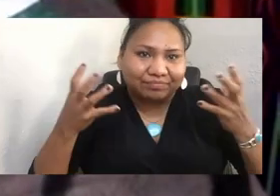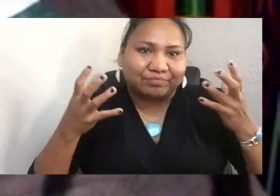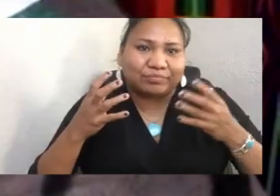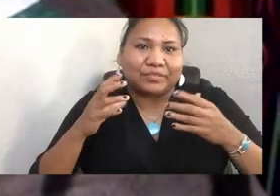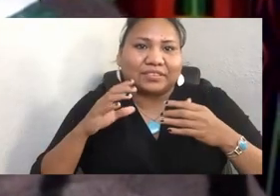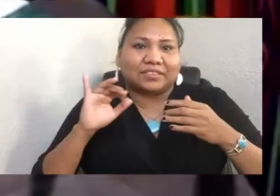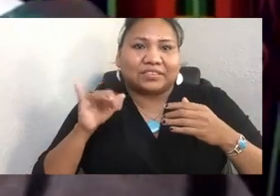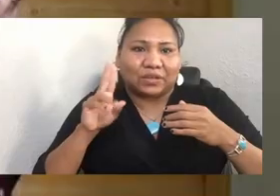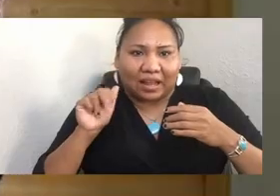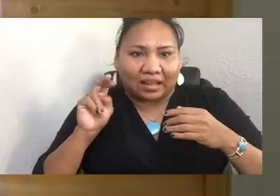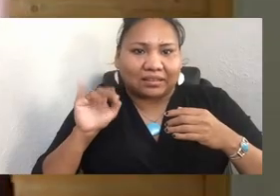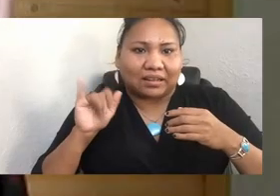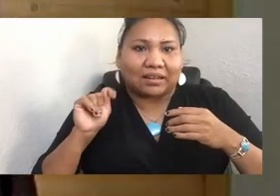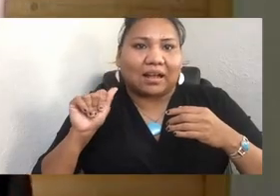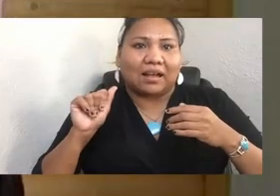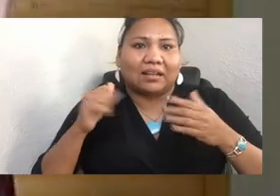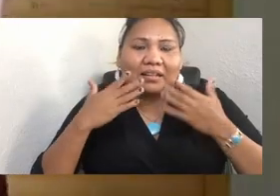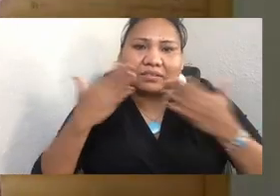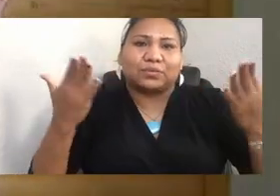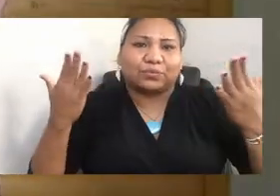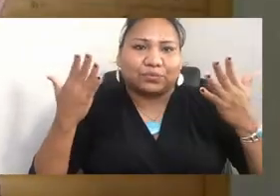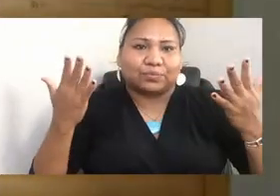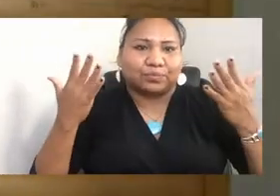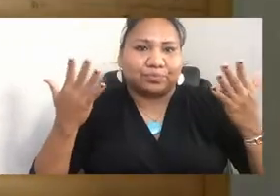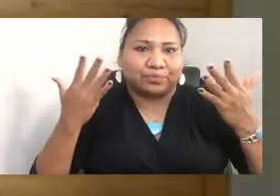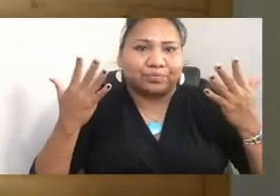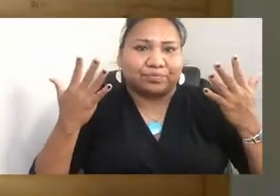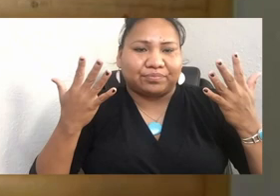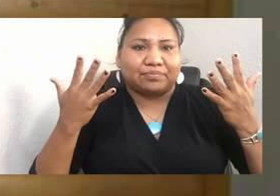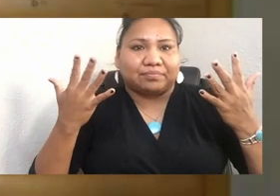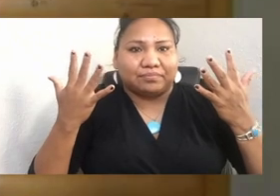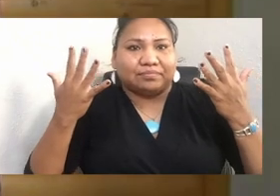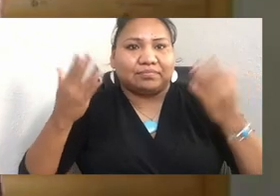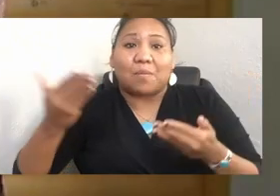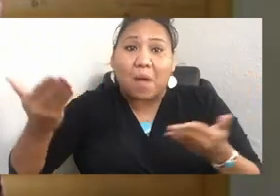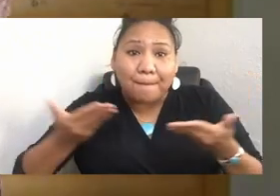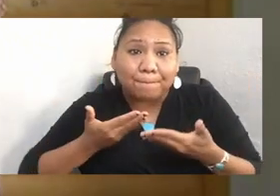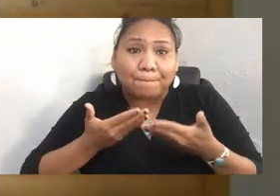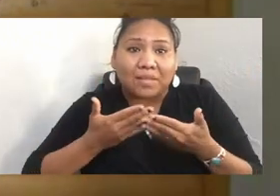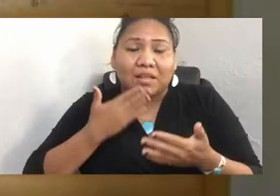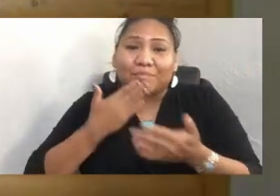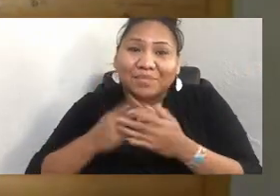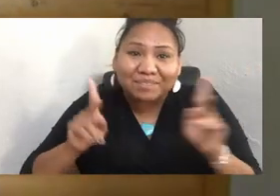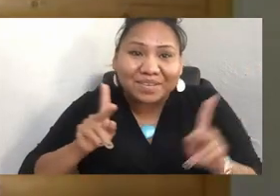welcome to the people, blessed people,